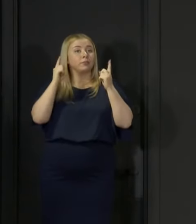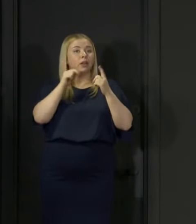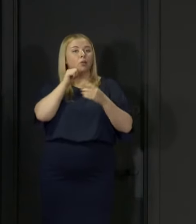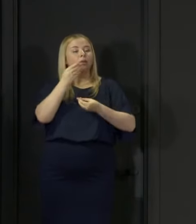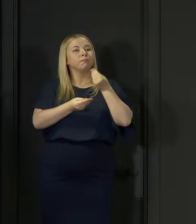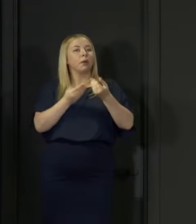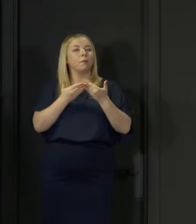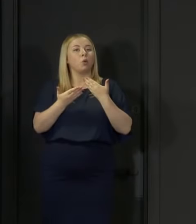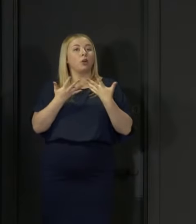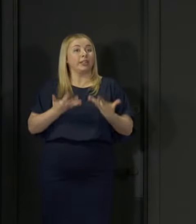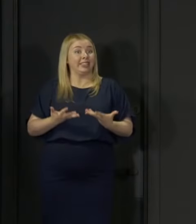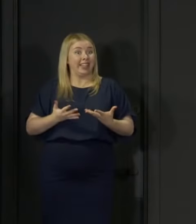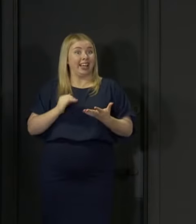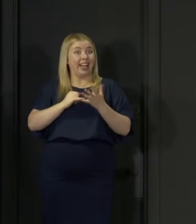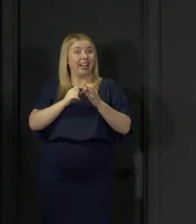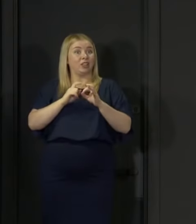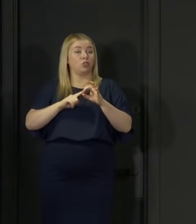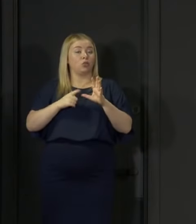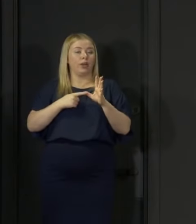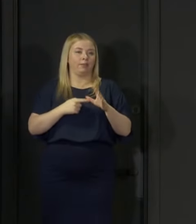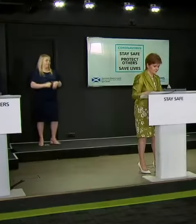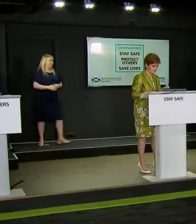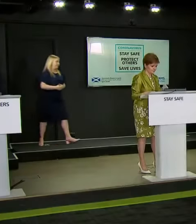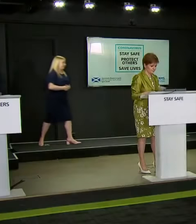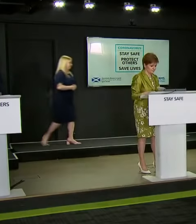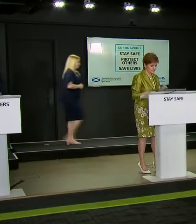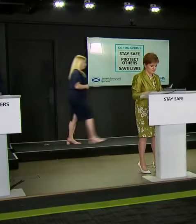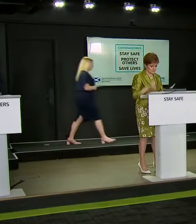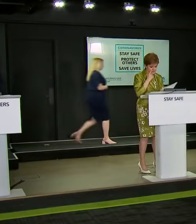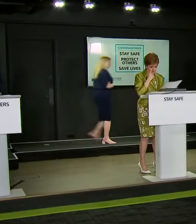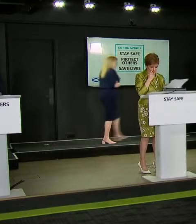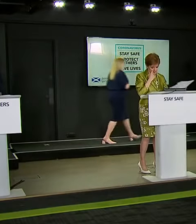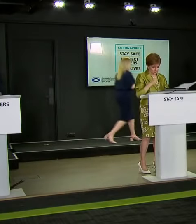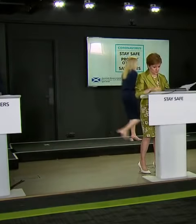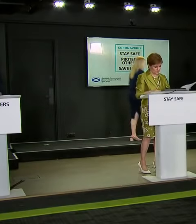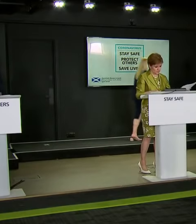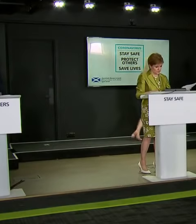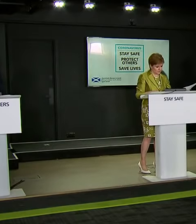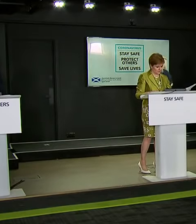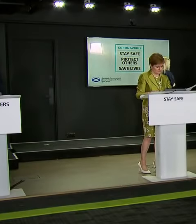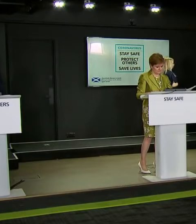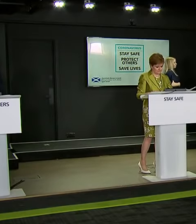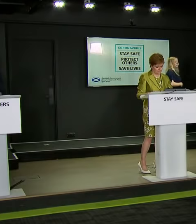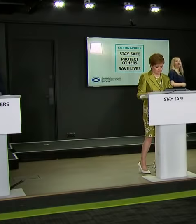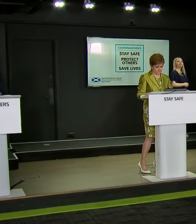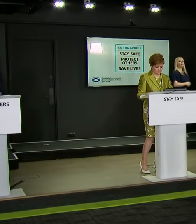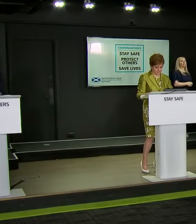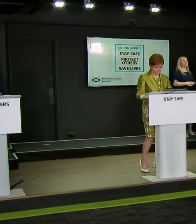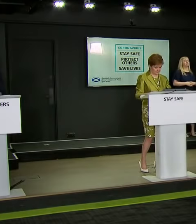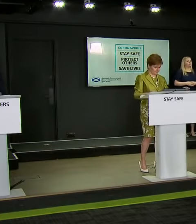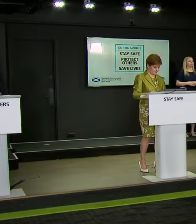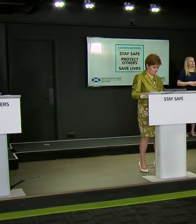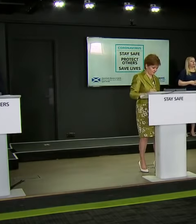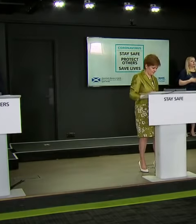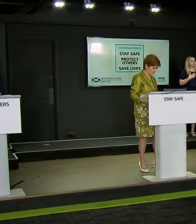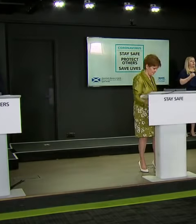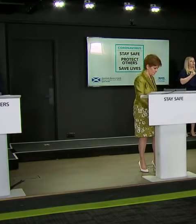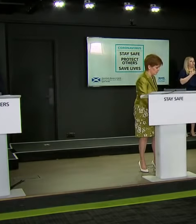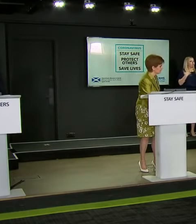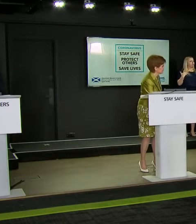bit more about today's results before we move on to questions. Thank you First Minister. There are numerous examples of the serious impact of covid and the